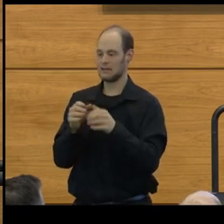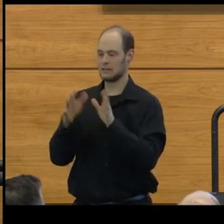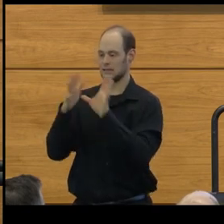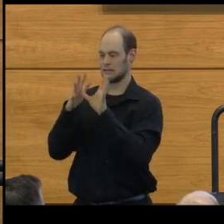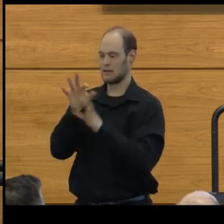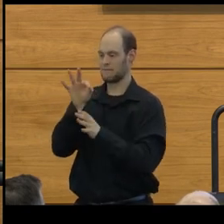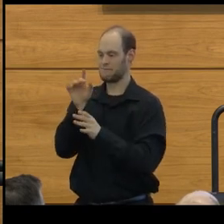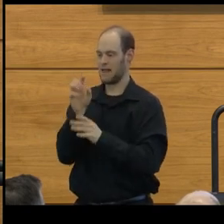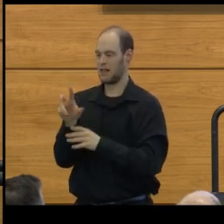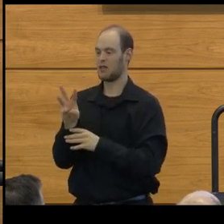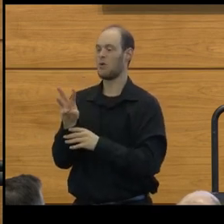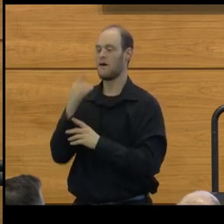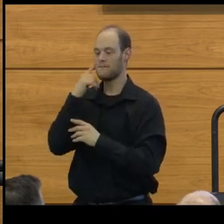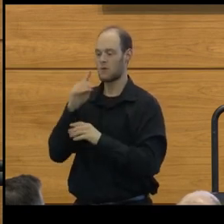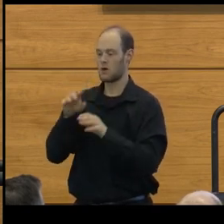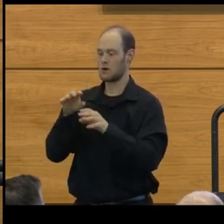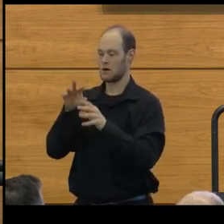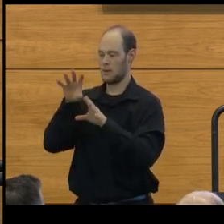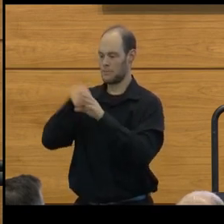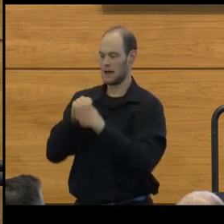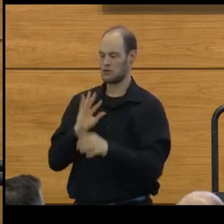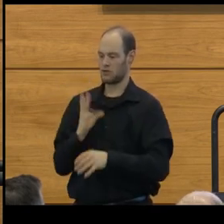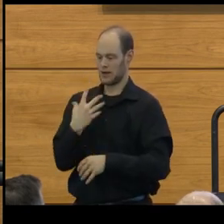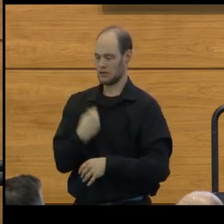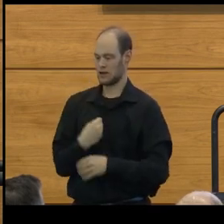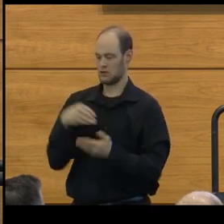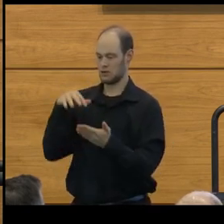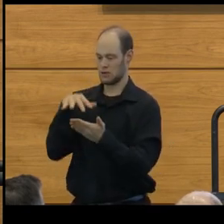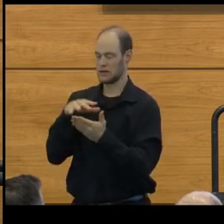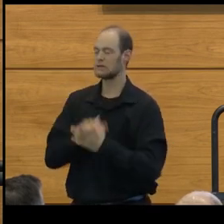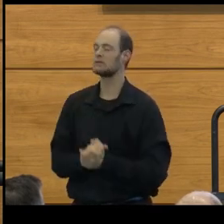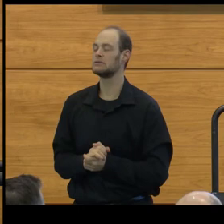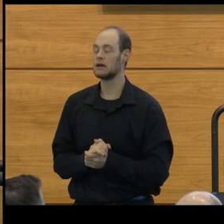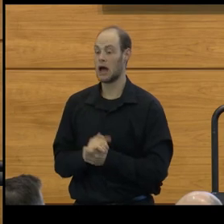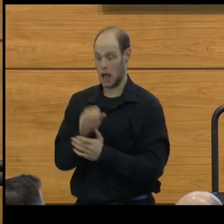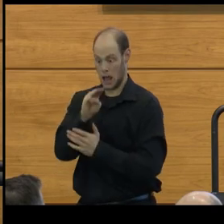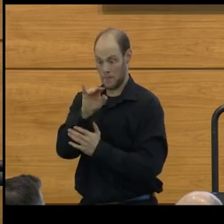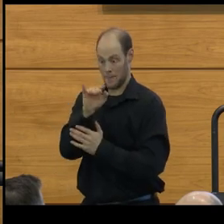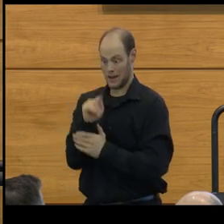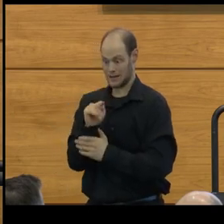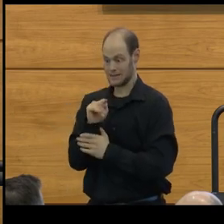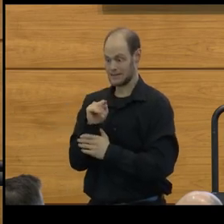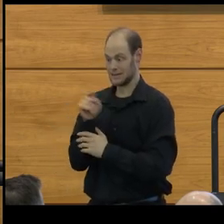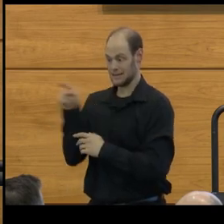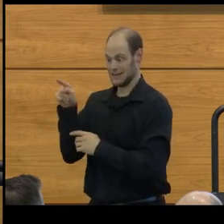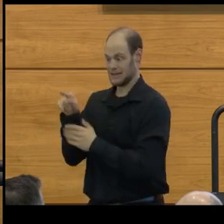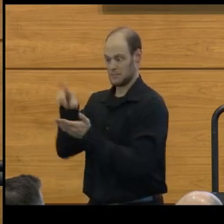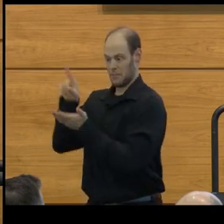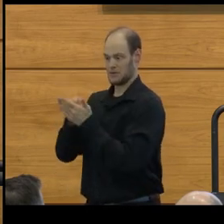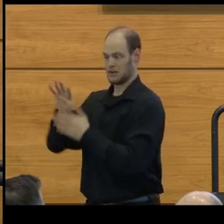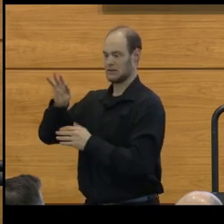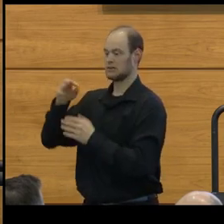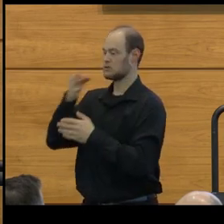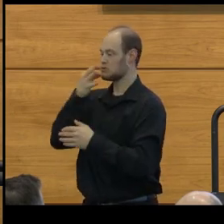at the Center for Applied Transgender Studies. MIT Press is publishing his forthcoming book,